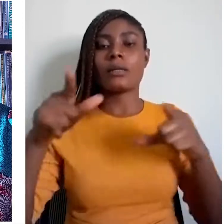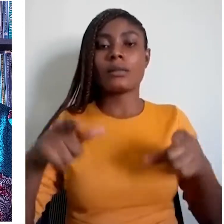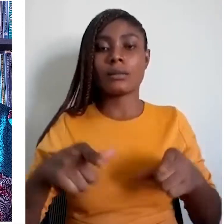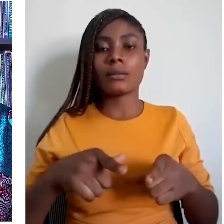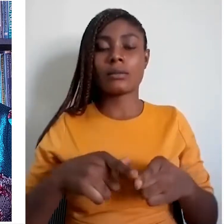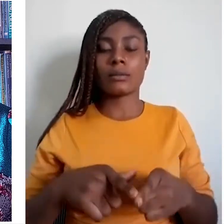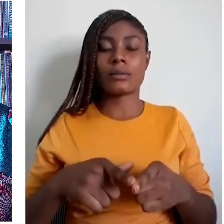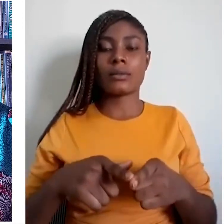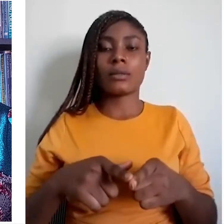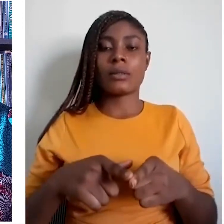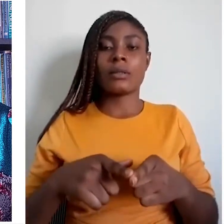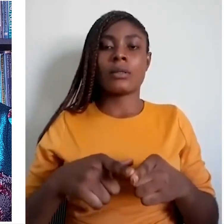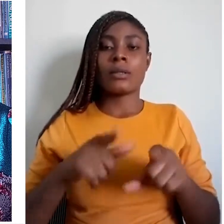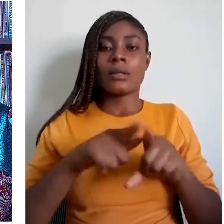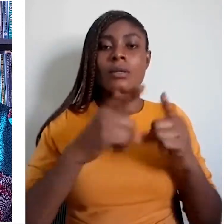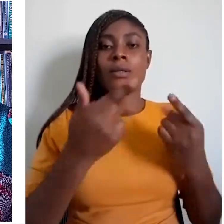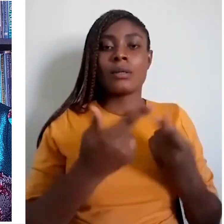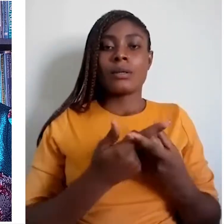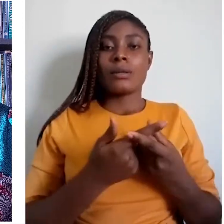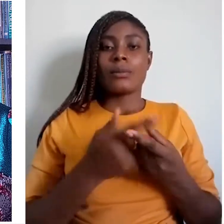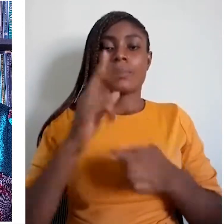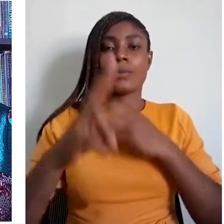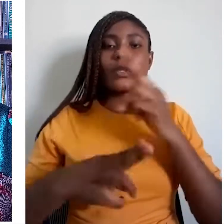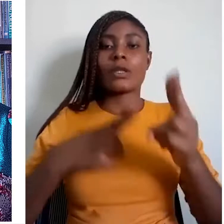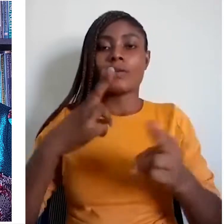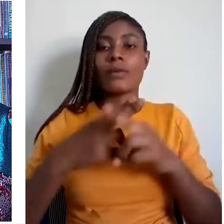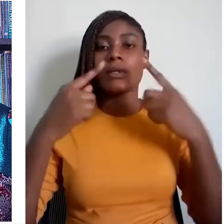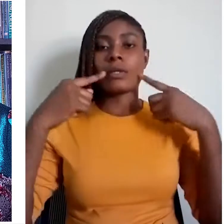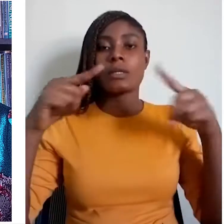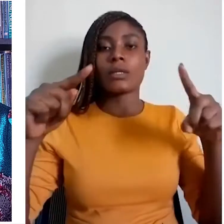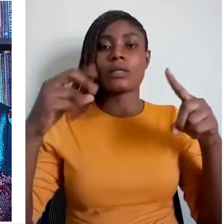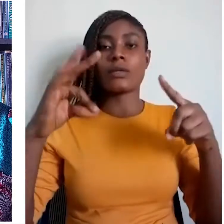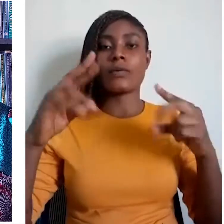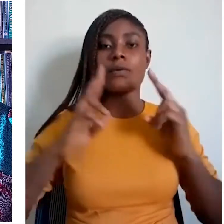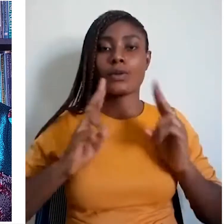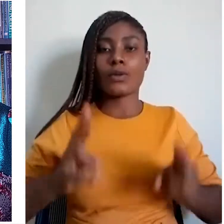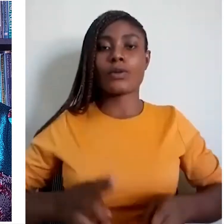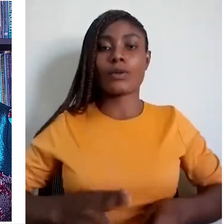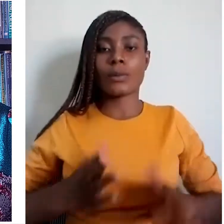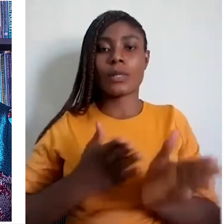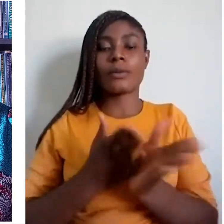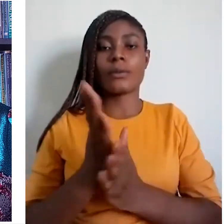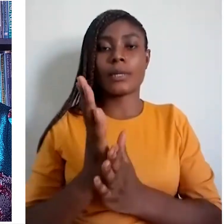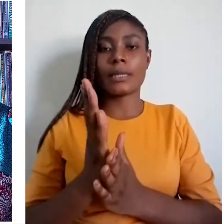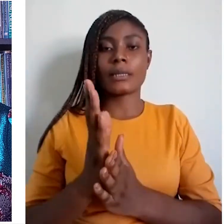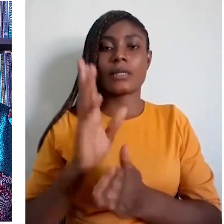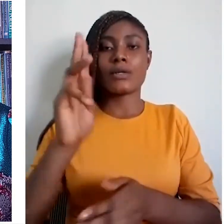like the Universal Declaration of Human Rights, the United Nations Declaration on the rights